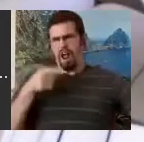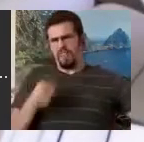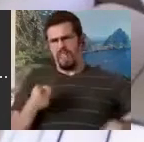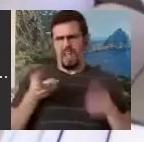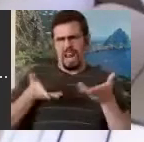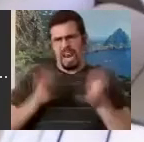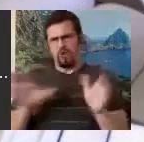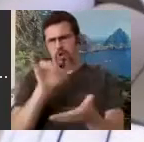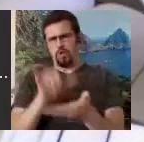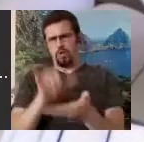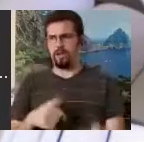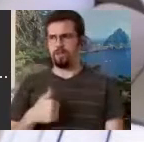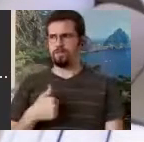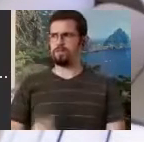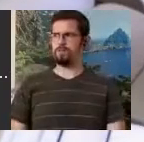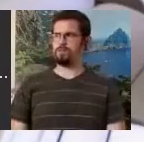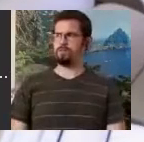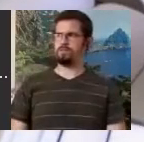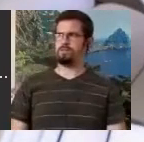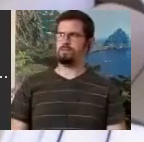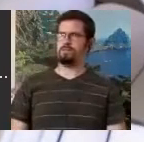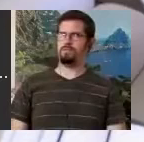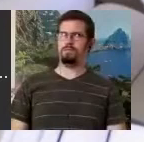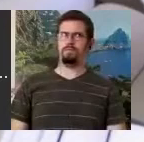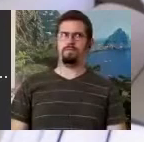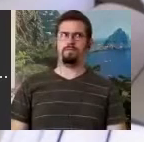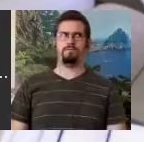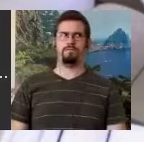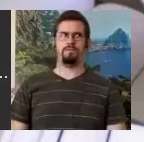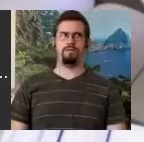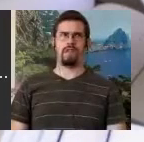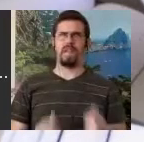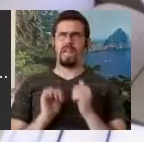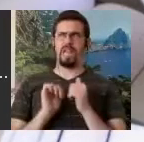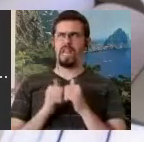myself, "Well first of all, how would I control them not to do that? and second